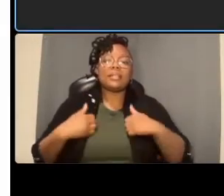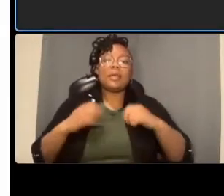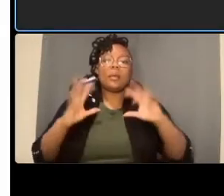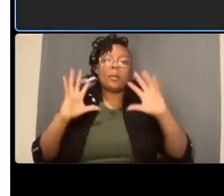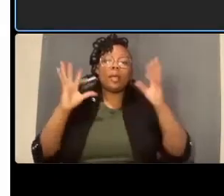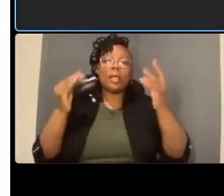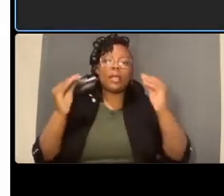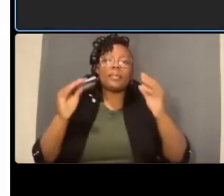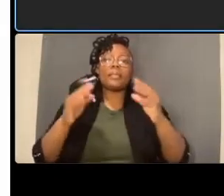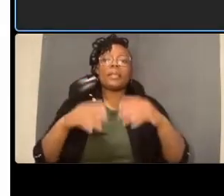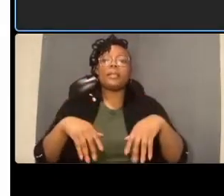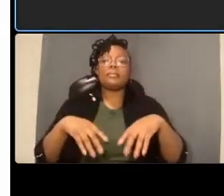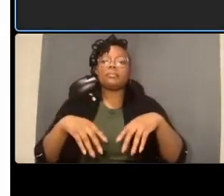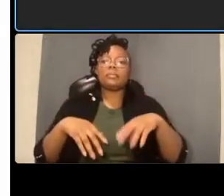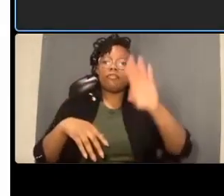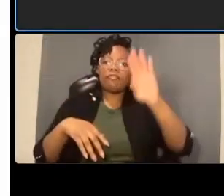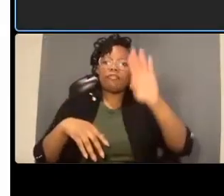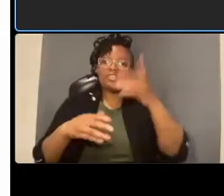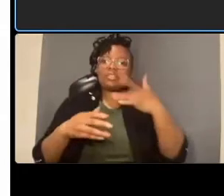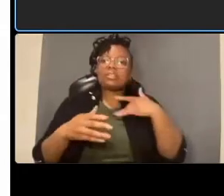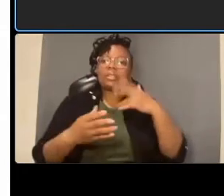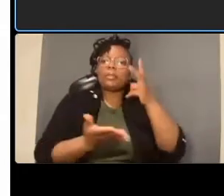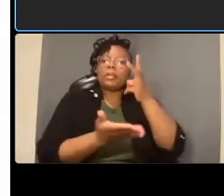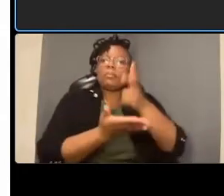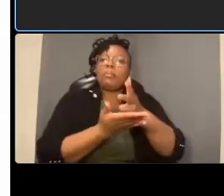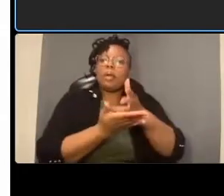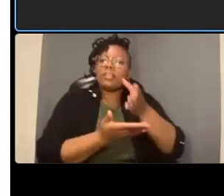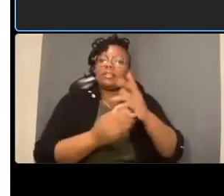and it came out i'm sorry it came out garbled uh i apologize